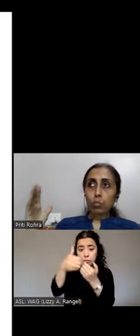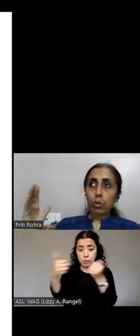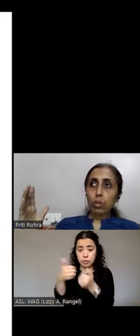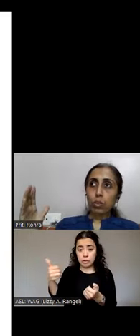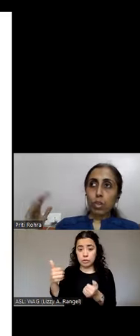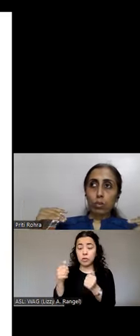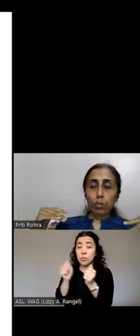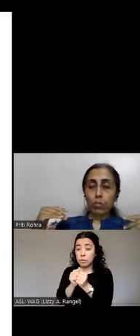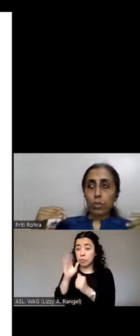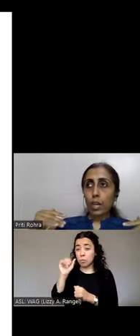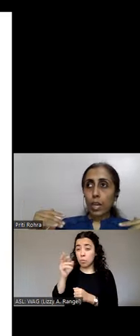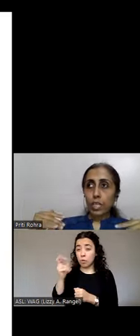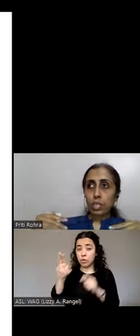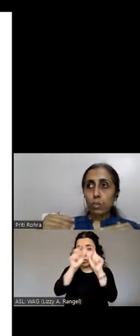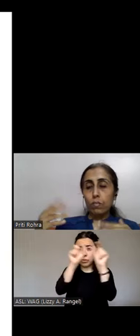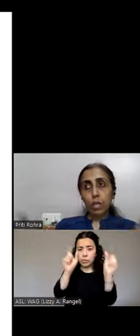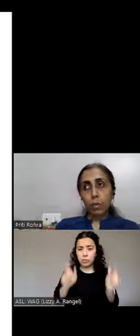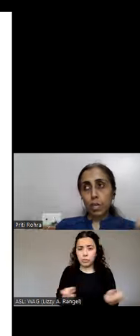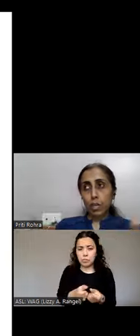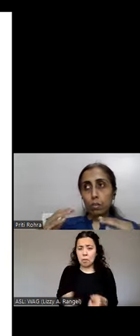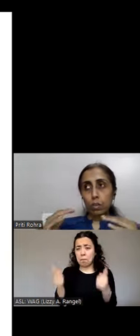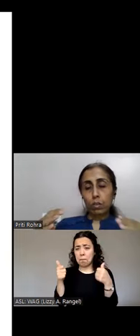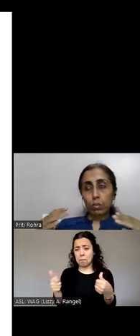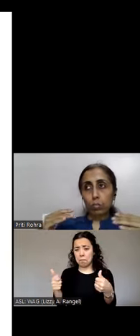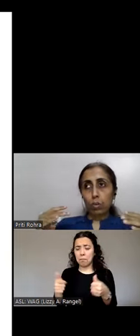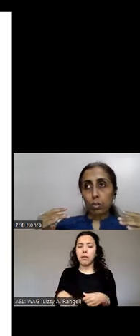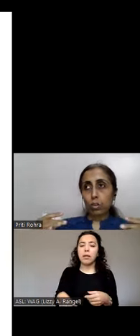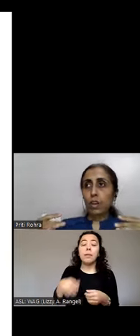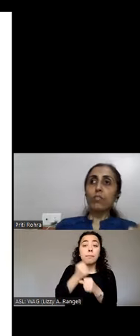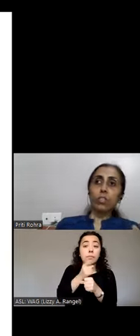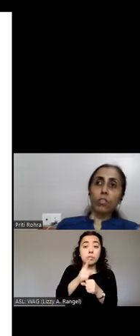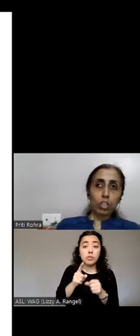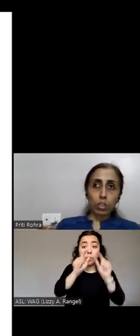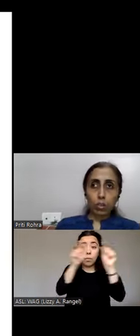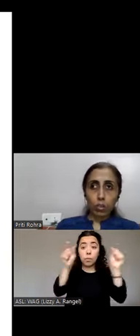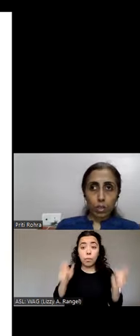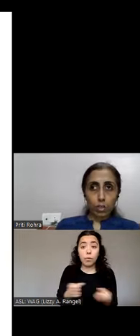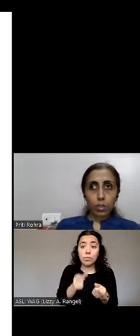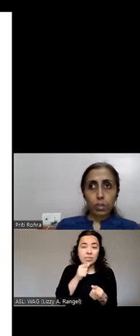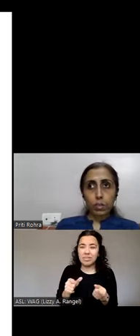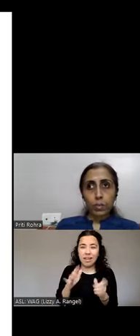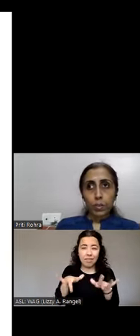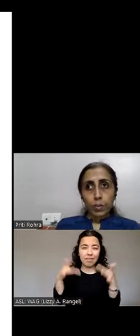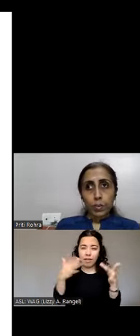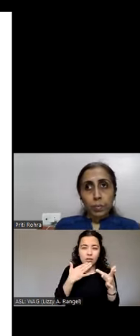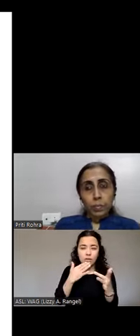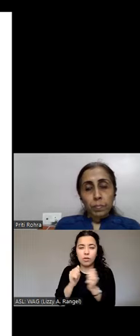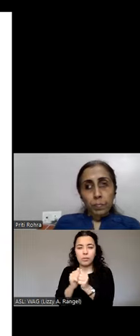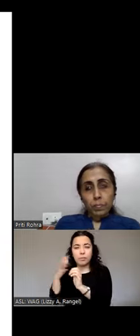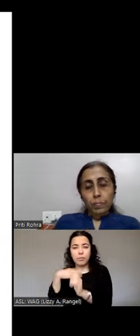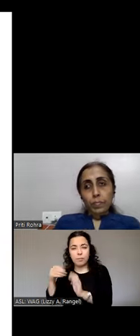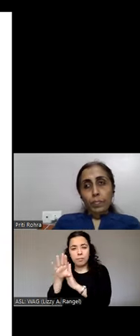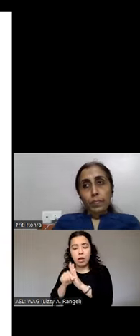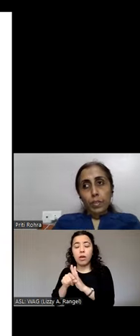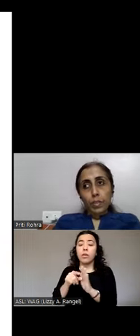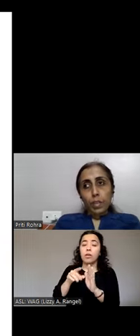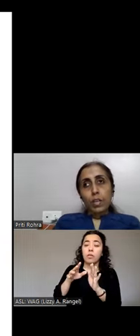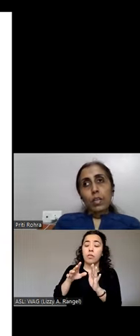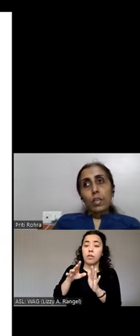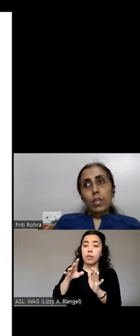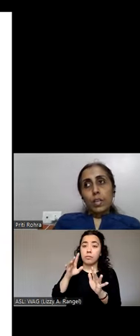borders are not very light on a white background and those borders have sufficient contrast.